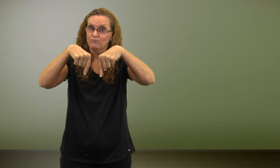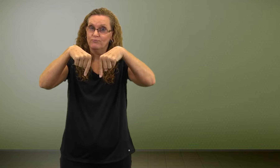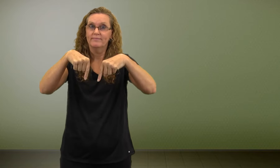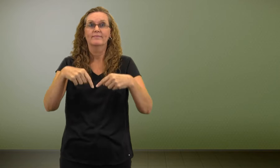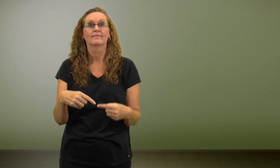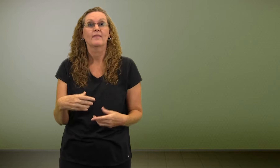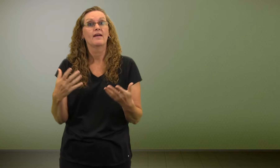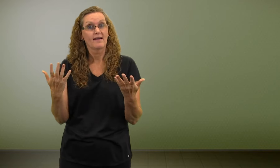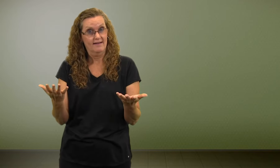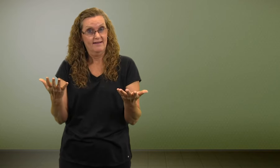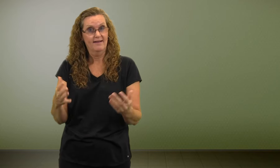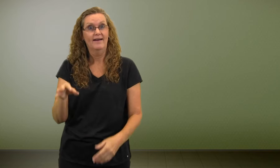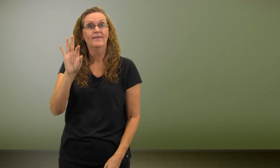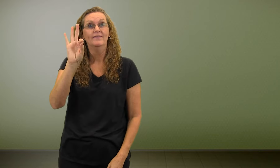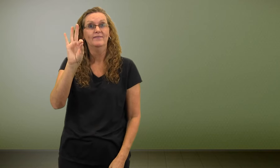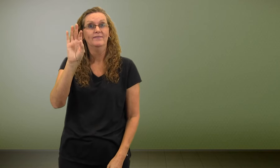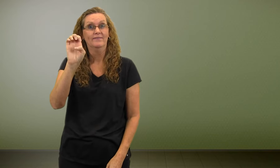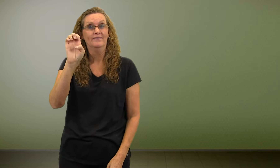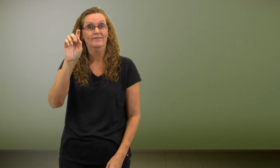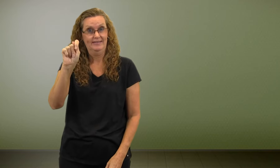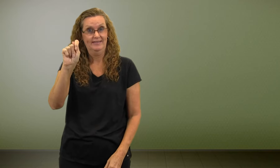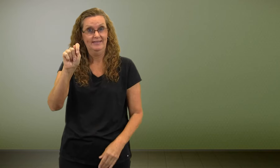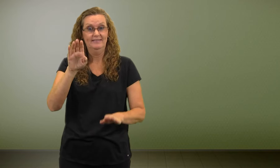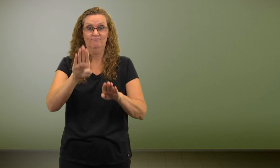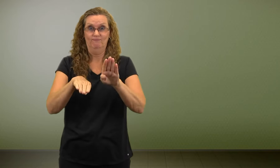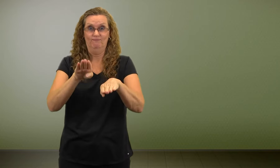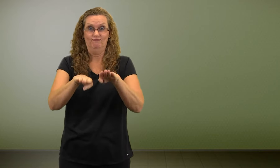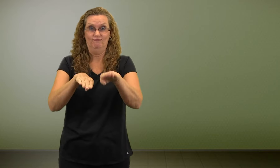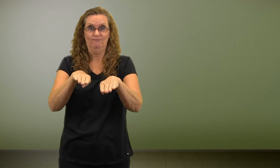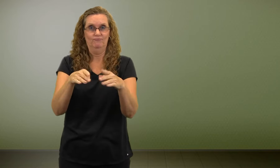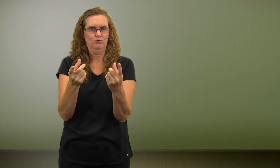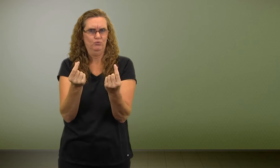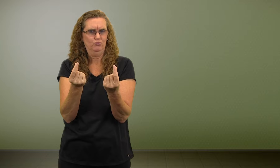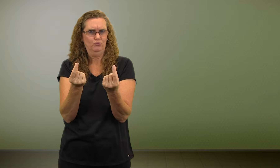the legs or represent the feet.